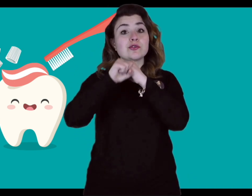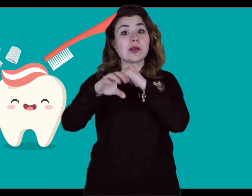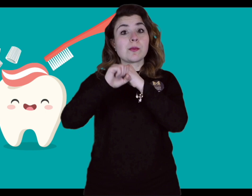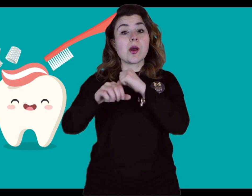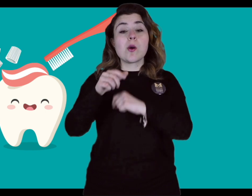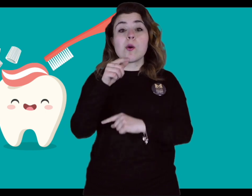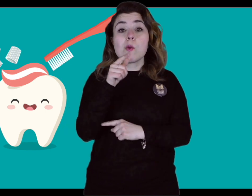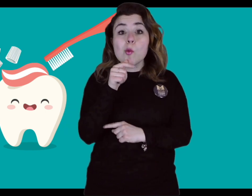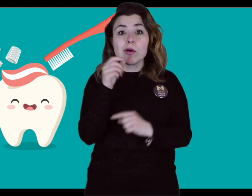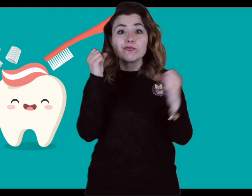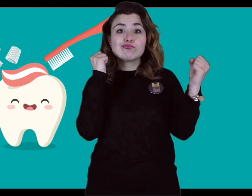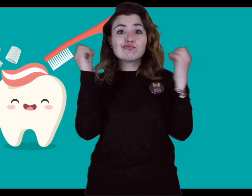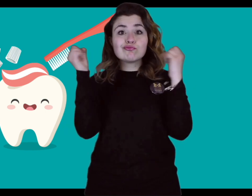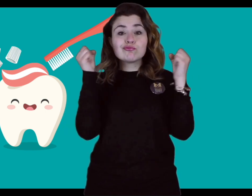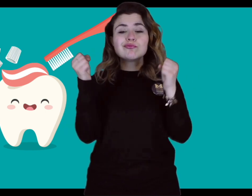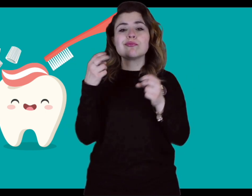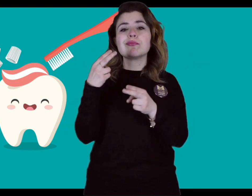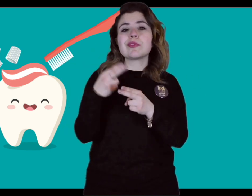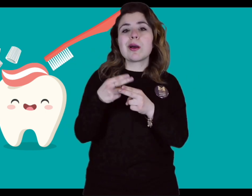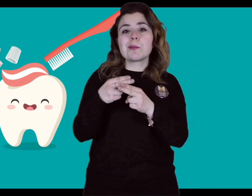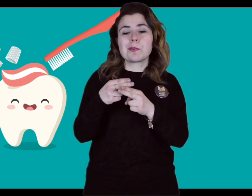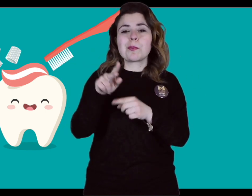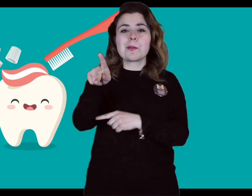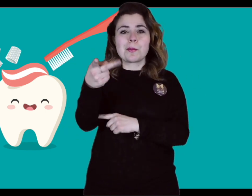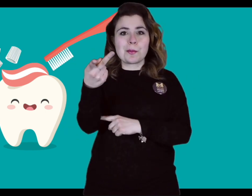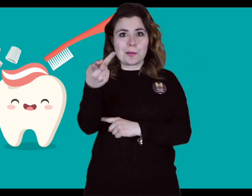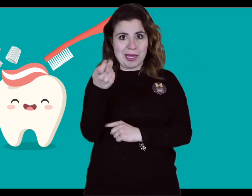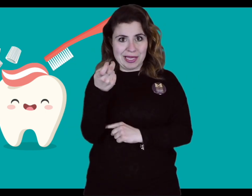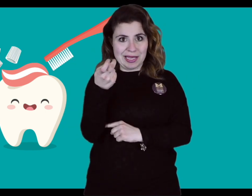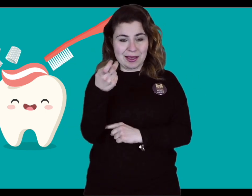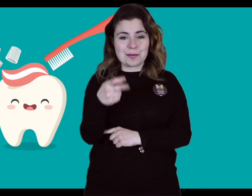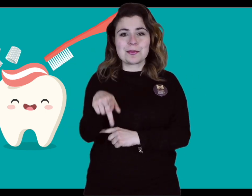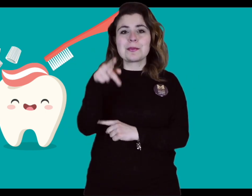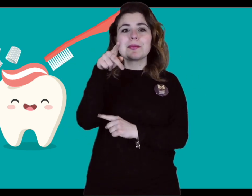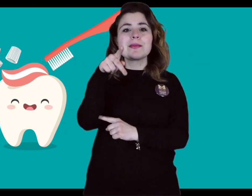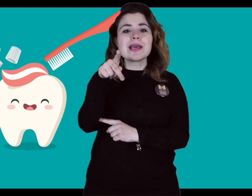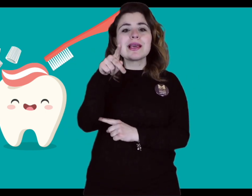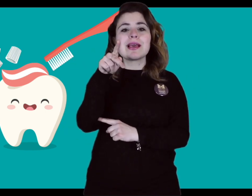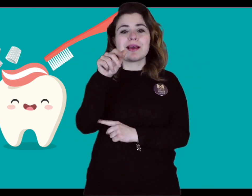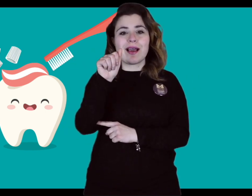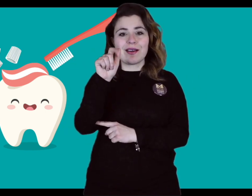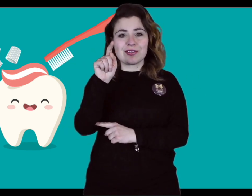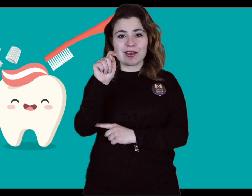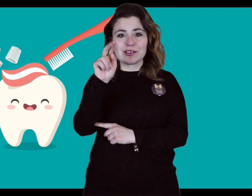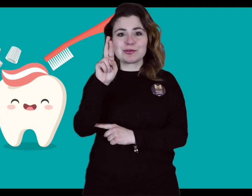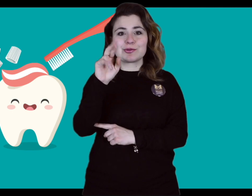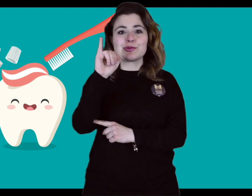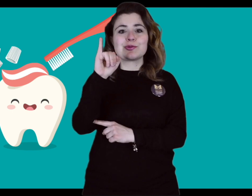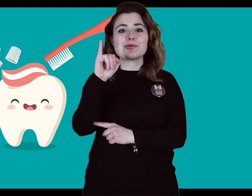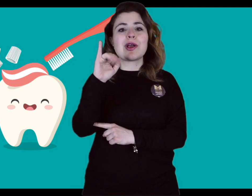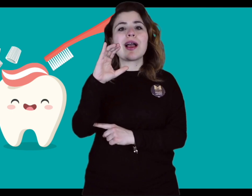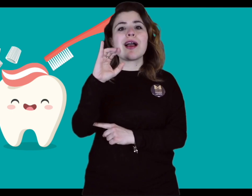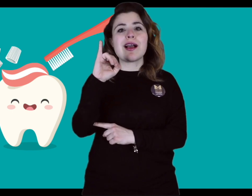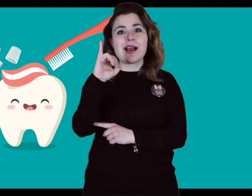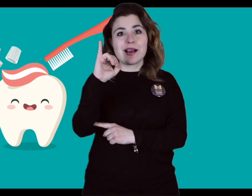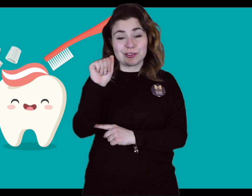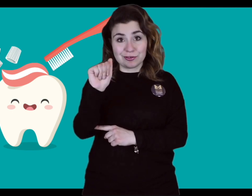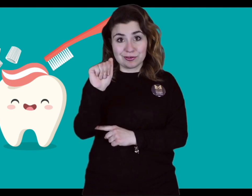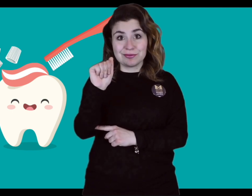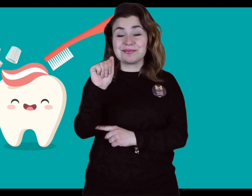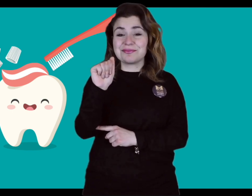Here is a video by Patty Viens with more information.